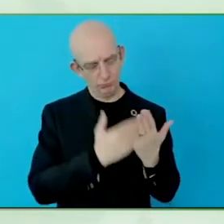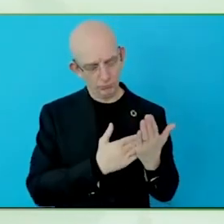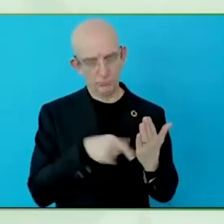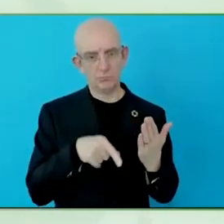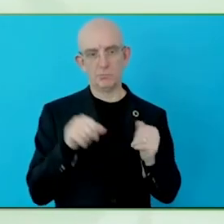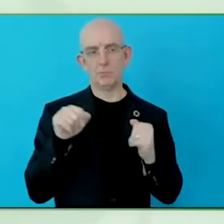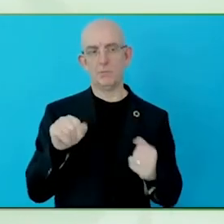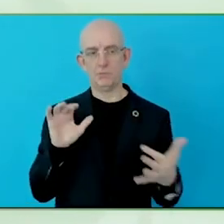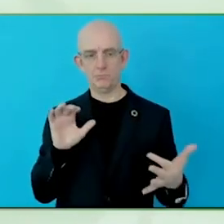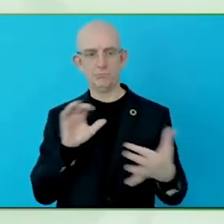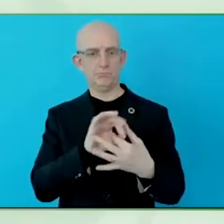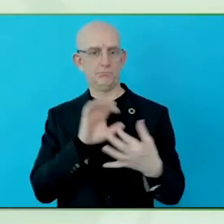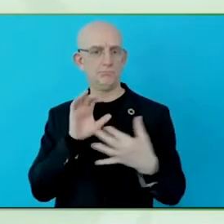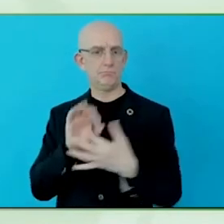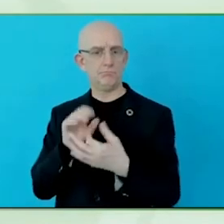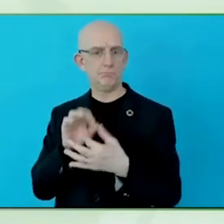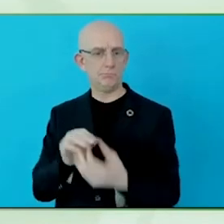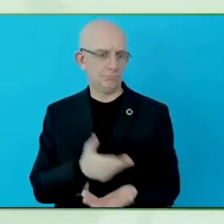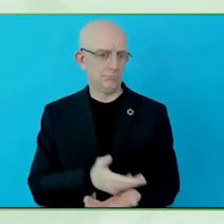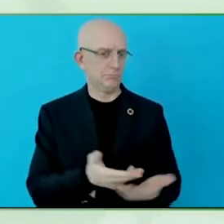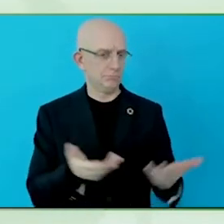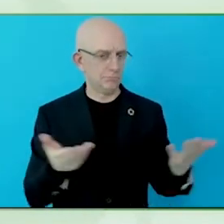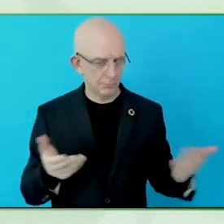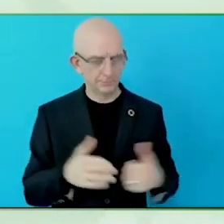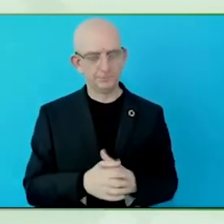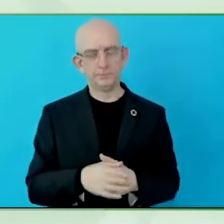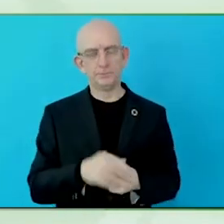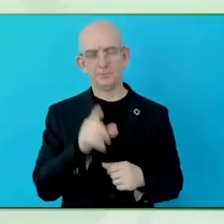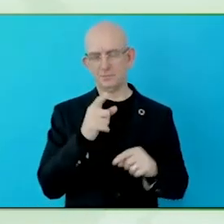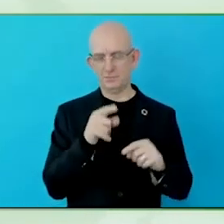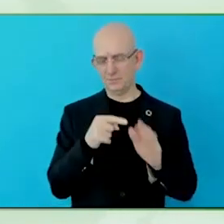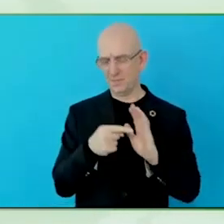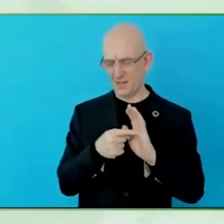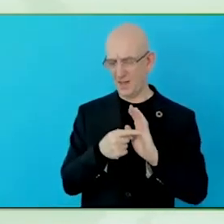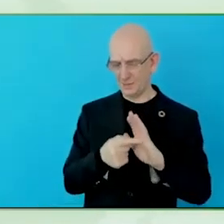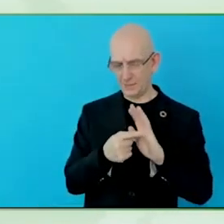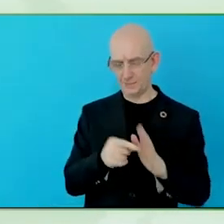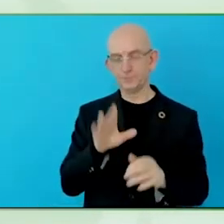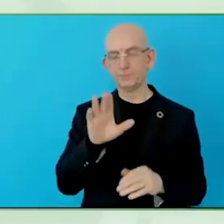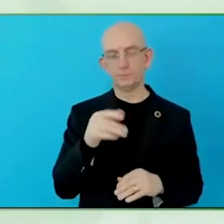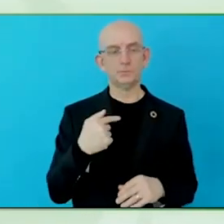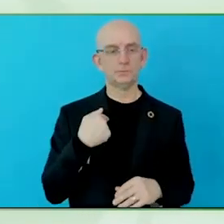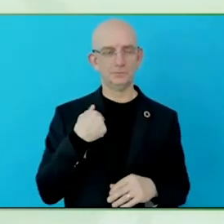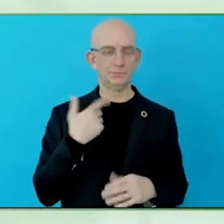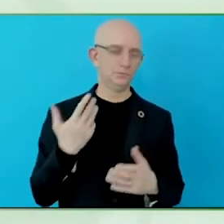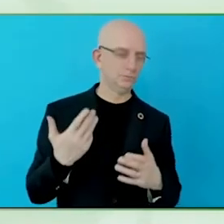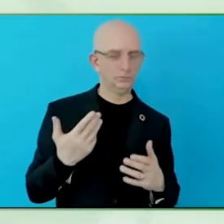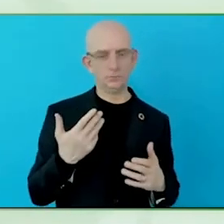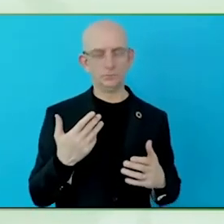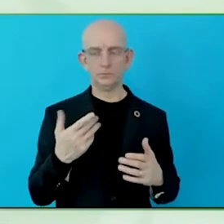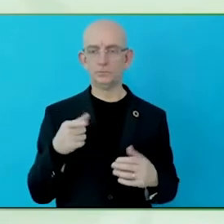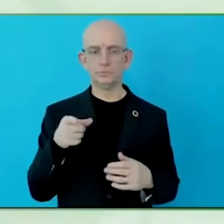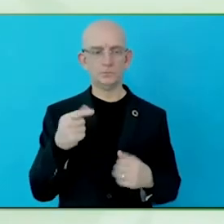there was a discussion, how can you make your bank cards accessible, and that is one of the things we found, we started with a card in